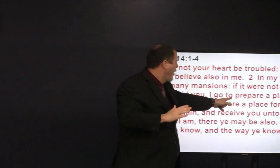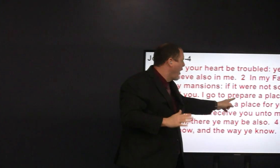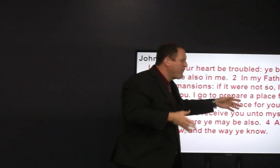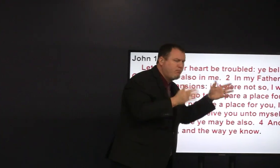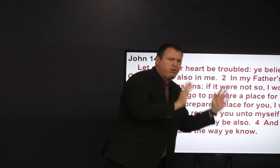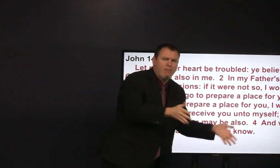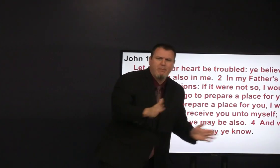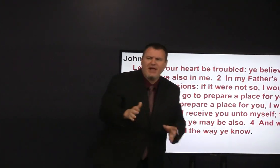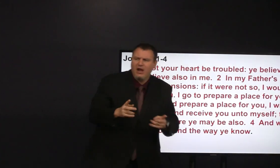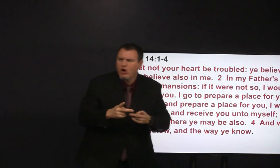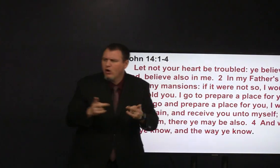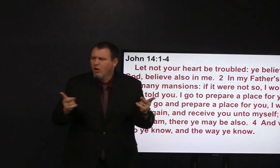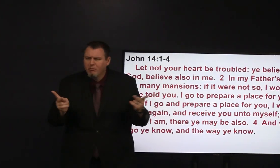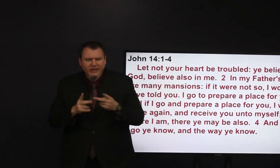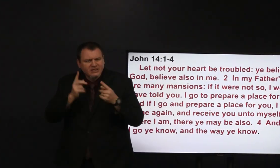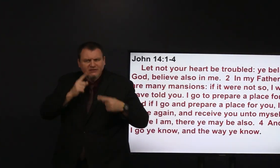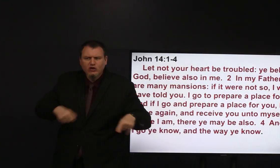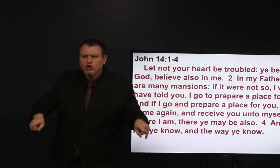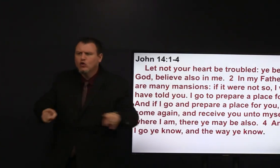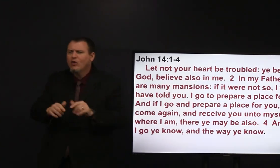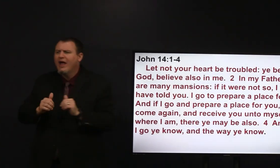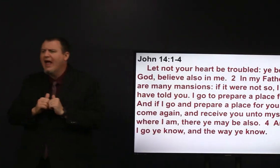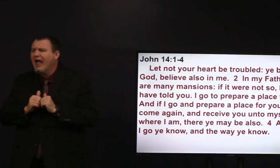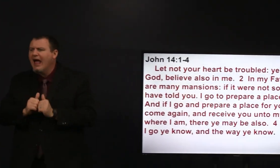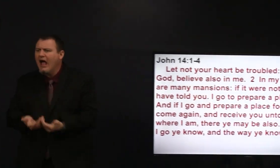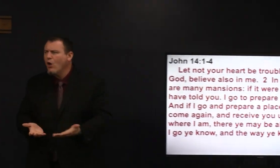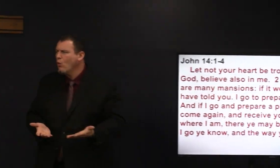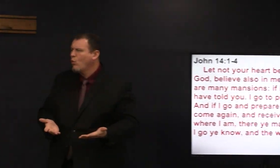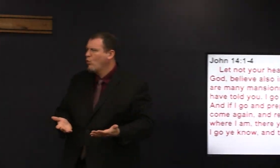is Jesus going to do this how's he going to prepare a place for us thank you